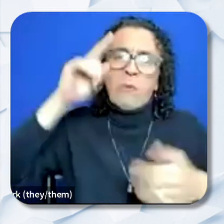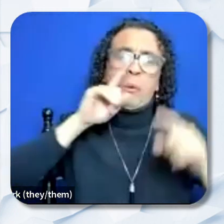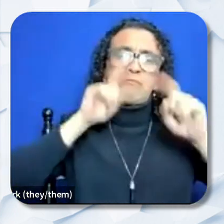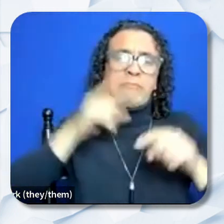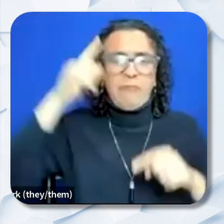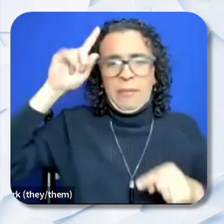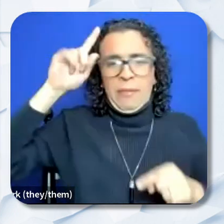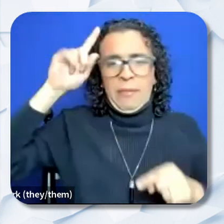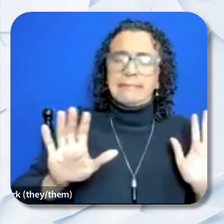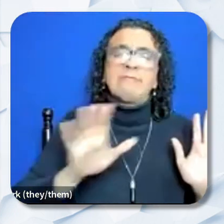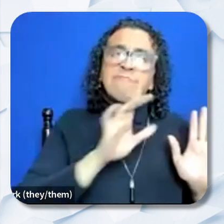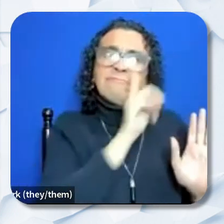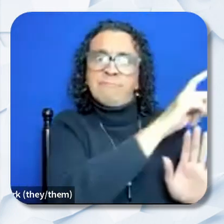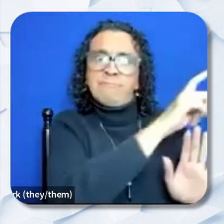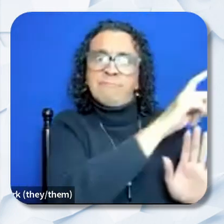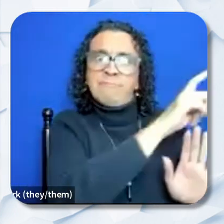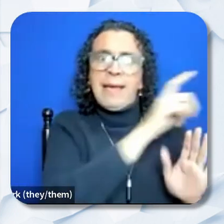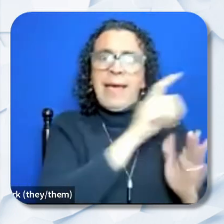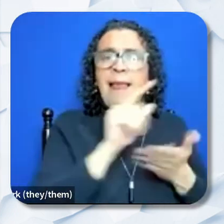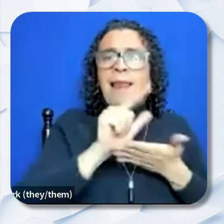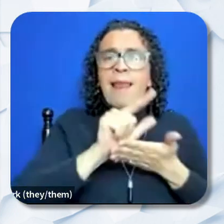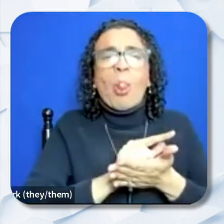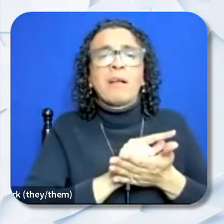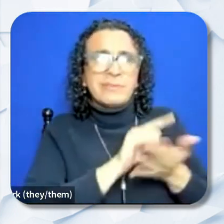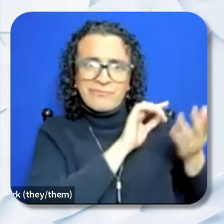from our legal department. So as soon as we get back from legal, we will give you that answer,